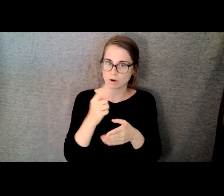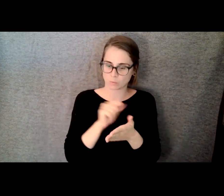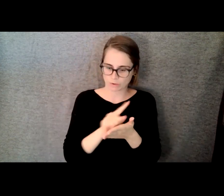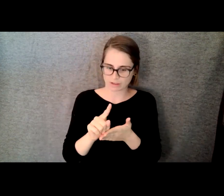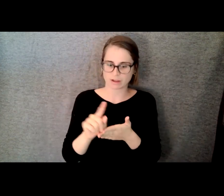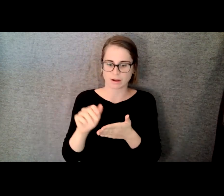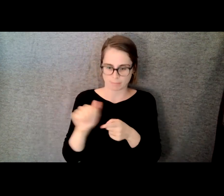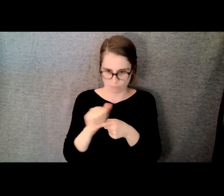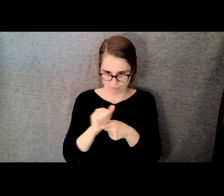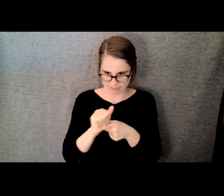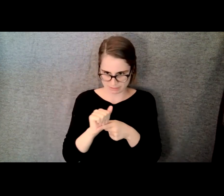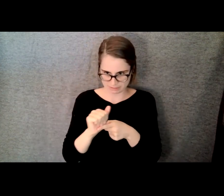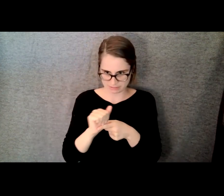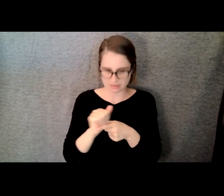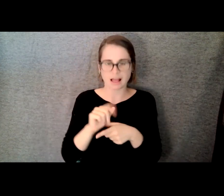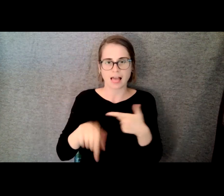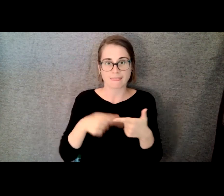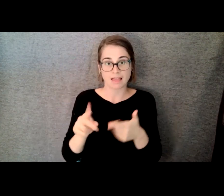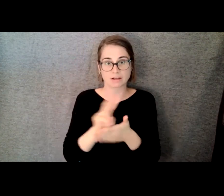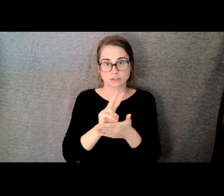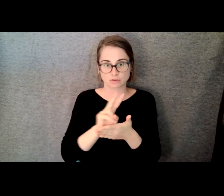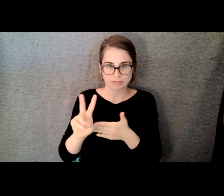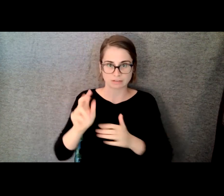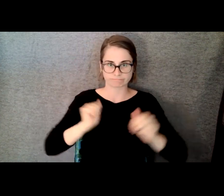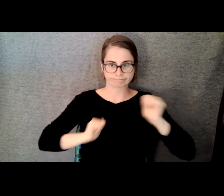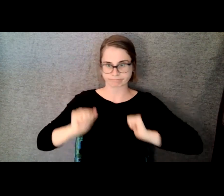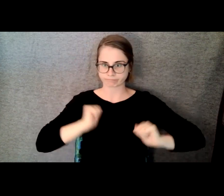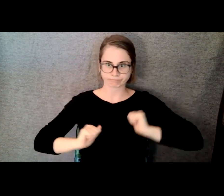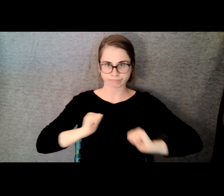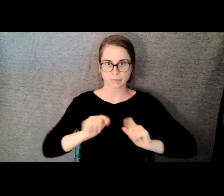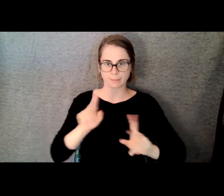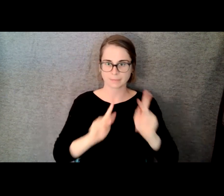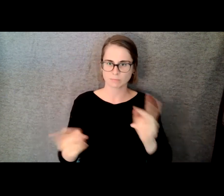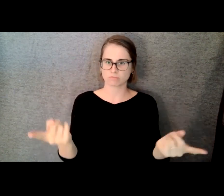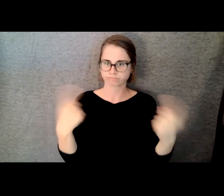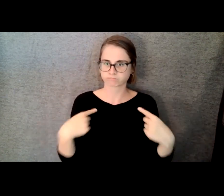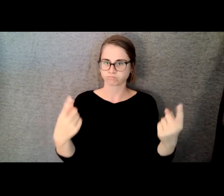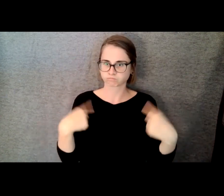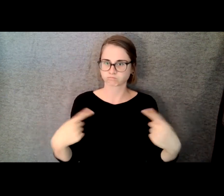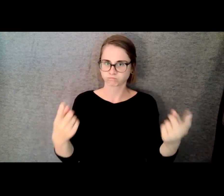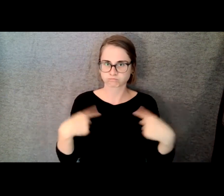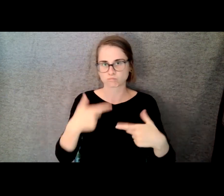of theater producers from around the country who are -- it's only for industry professionals.